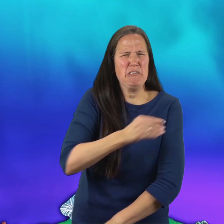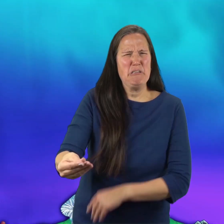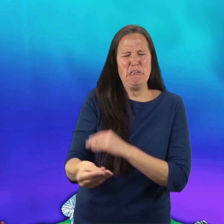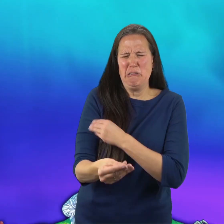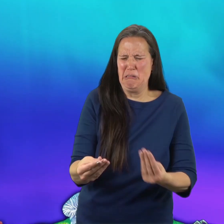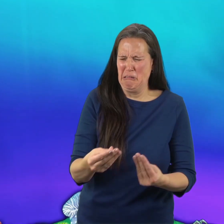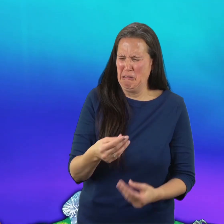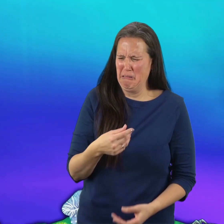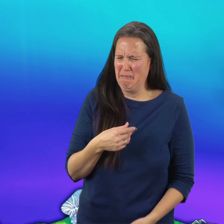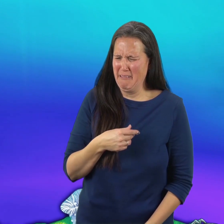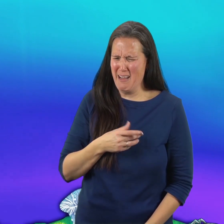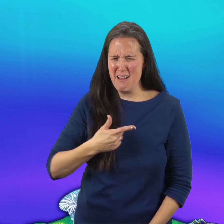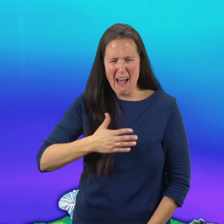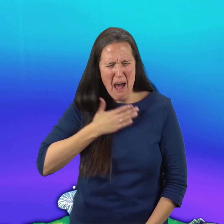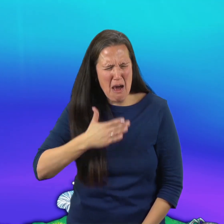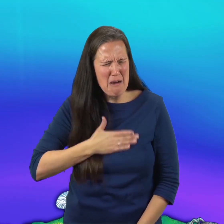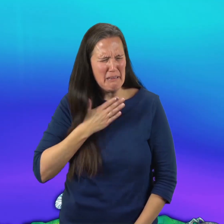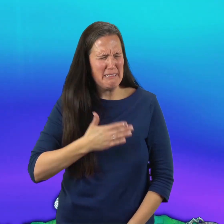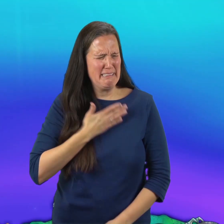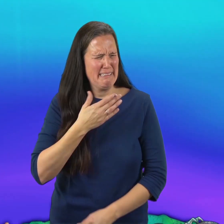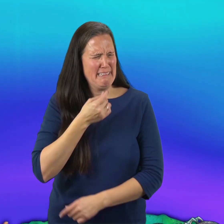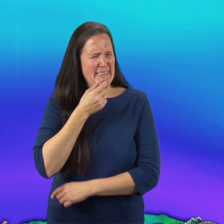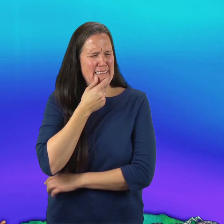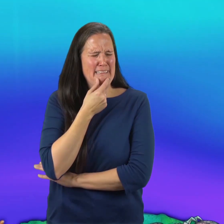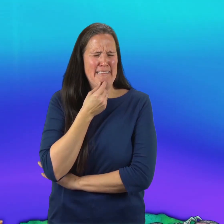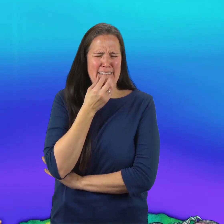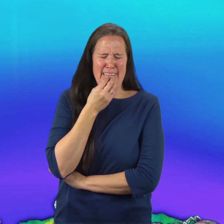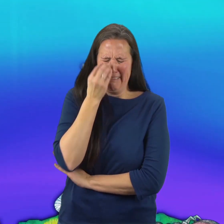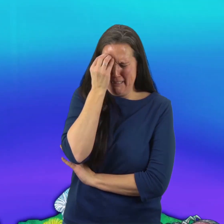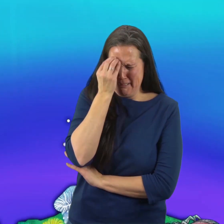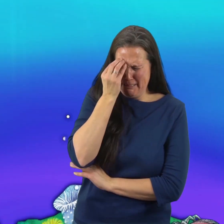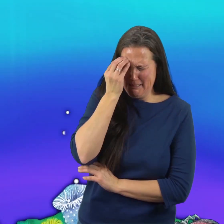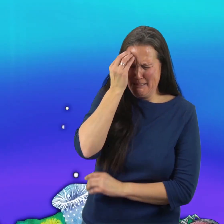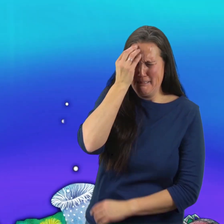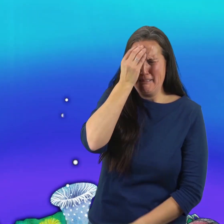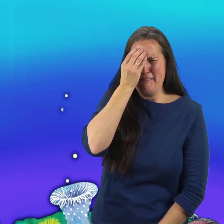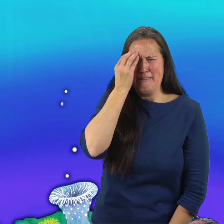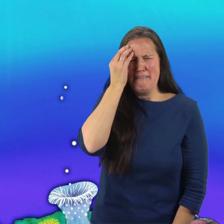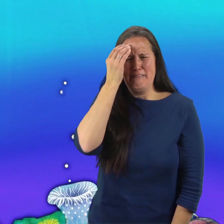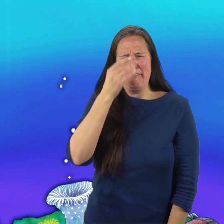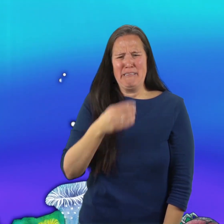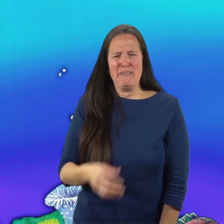How could I ever be happy without them?